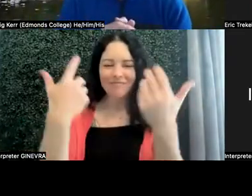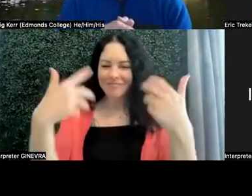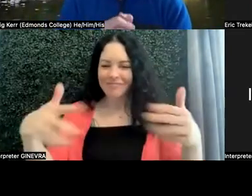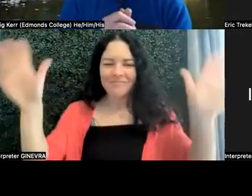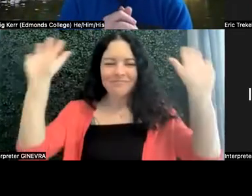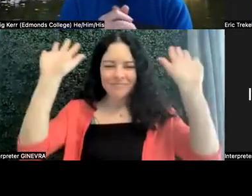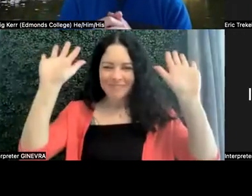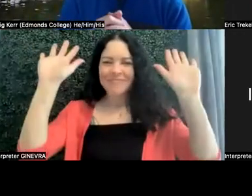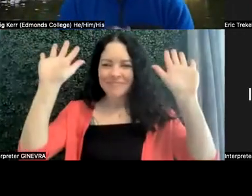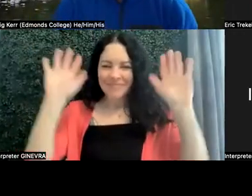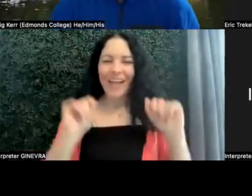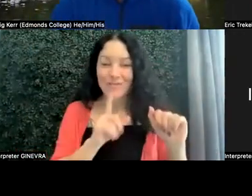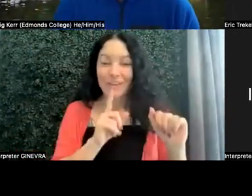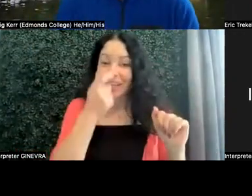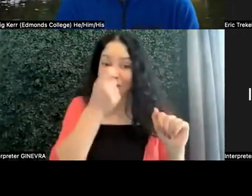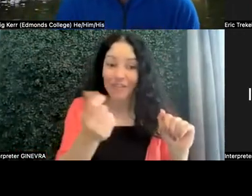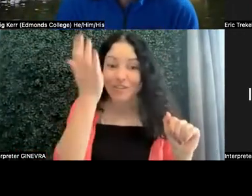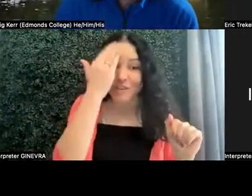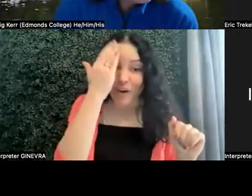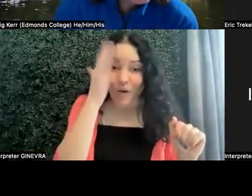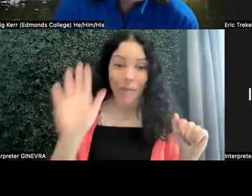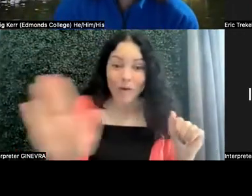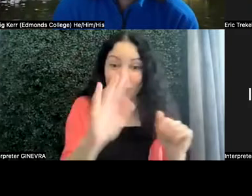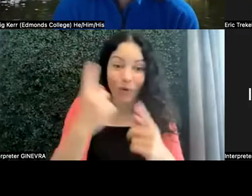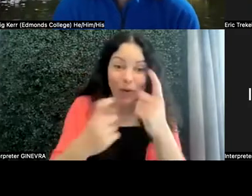I'm really interested to know about your questions,